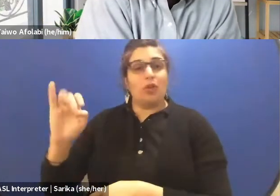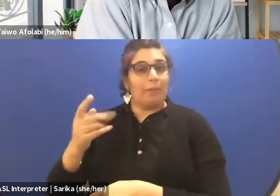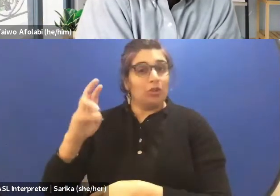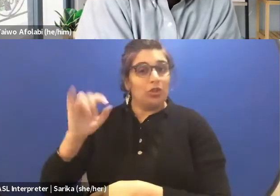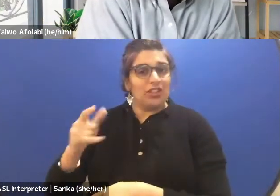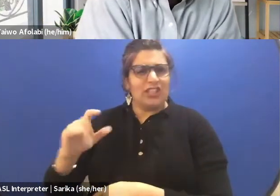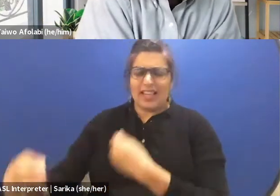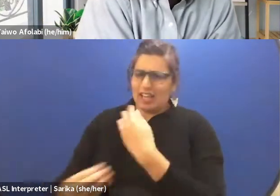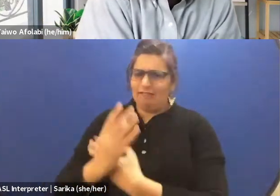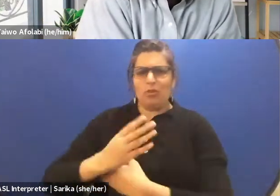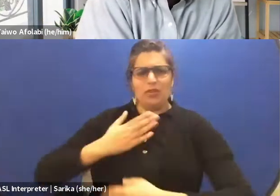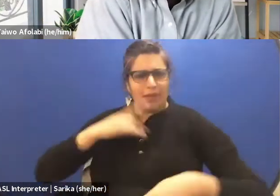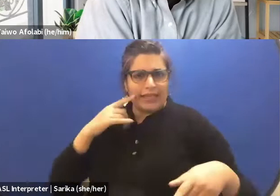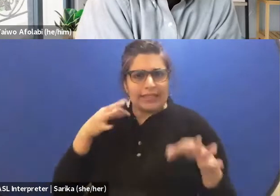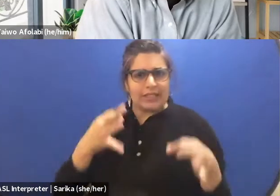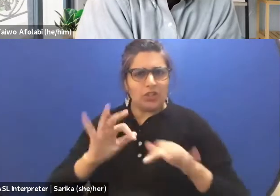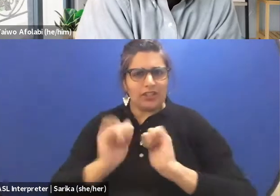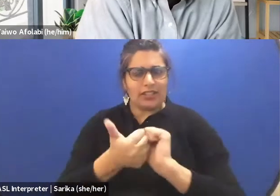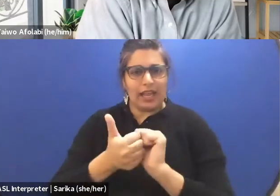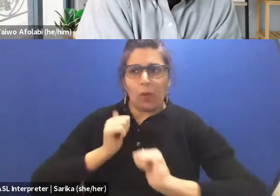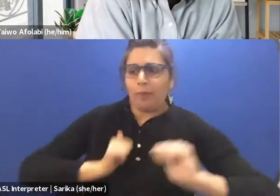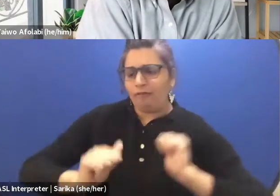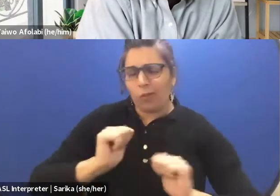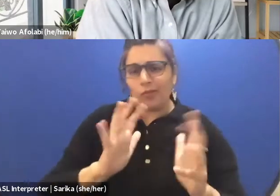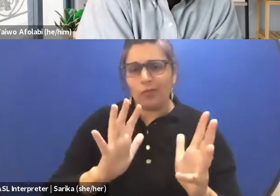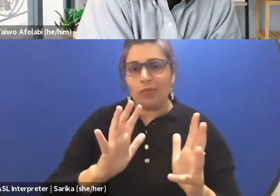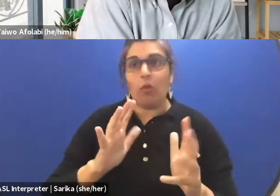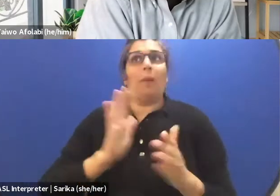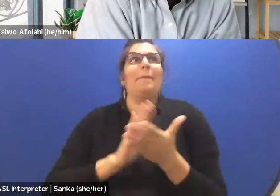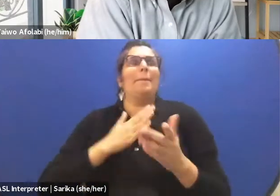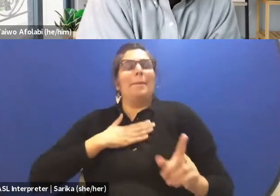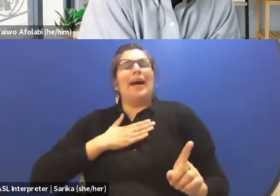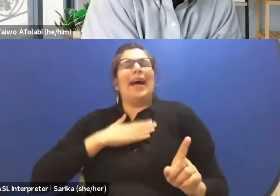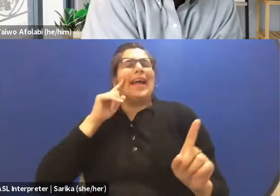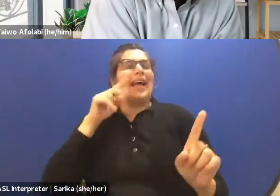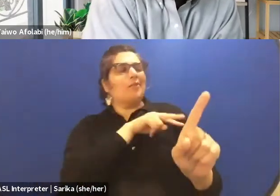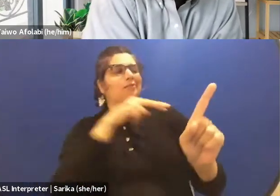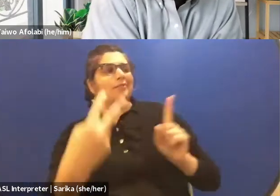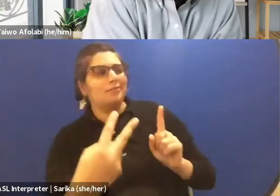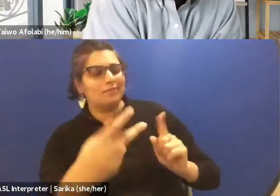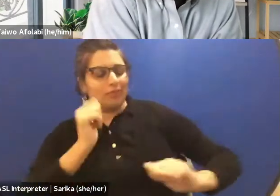and the way in which I understand performance in the global landscape.